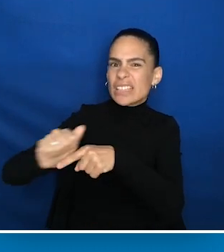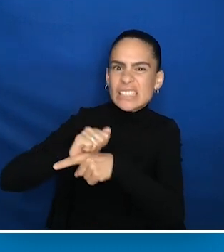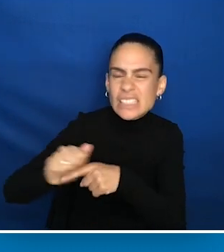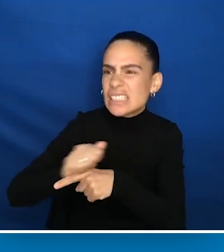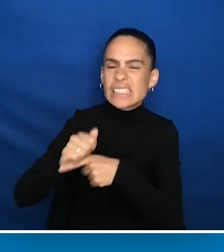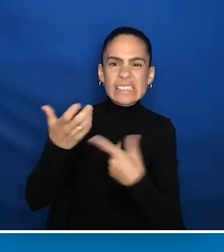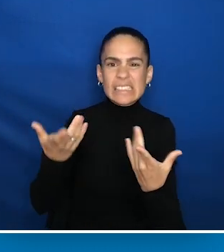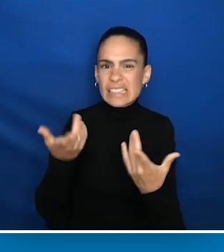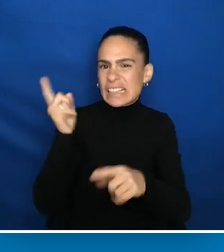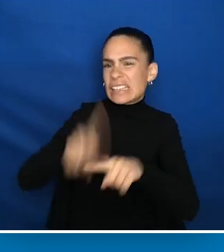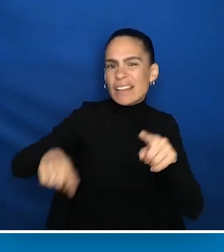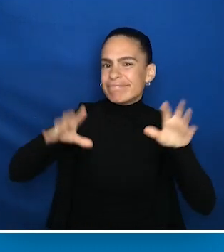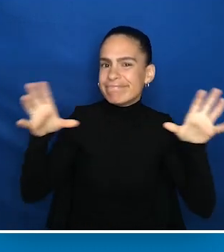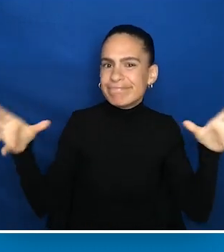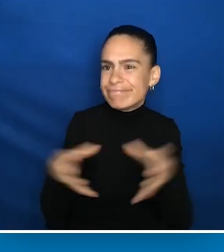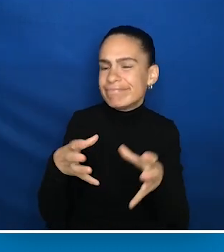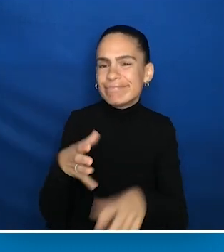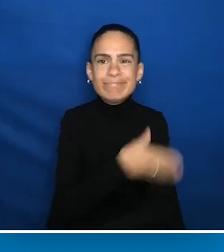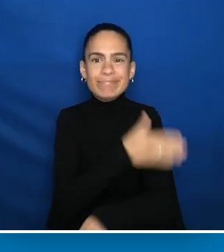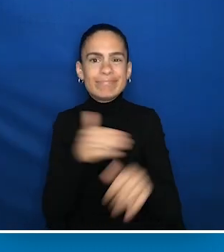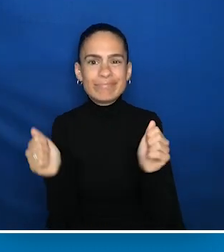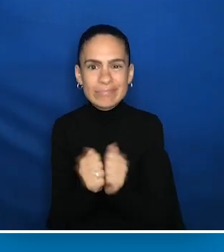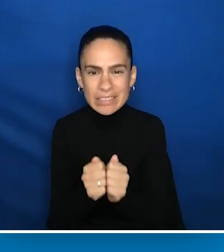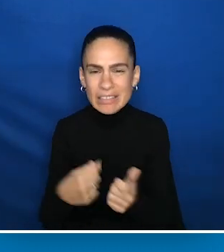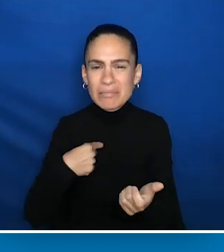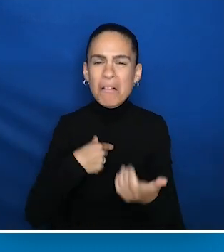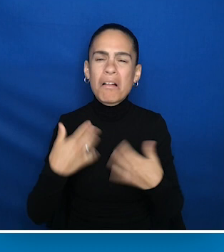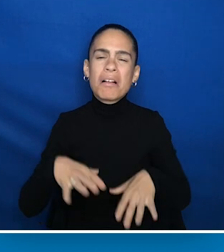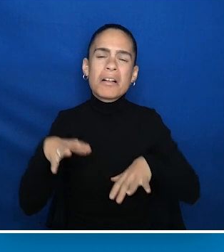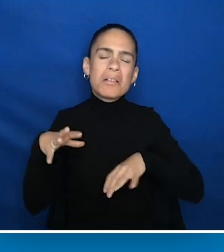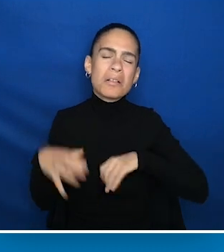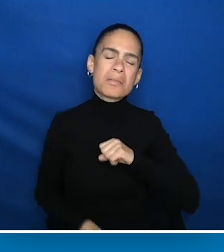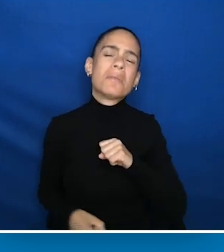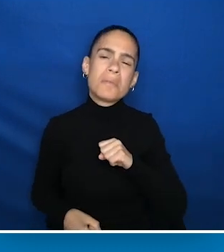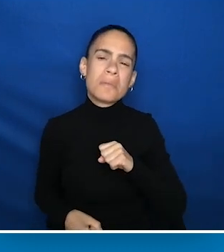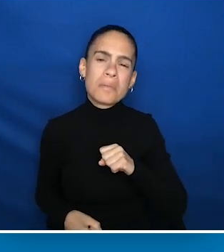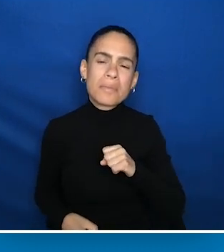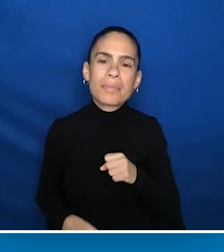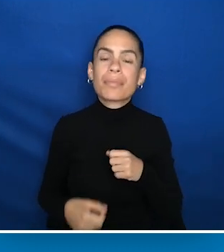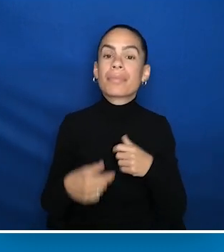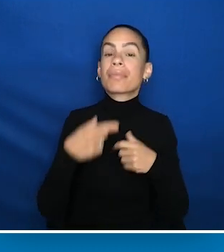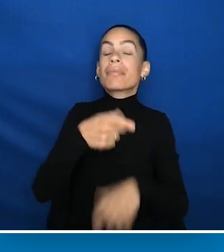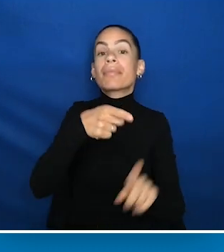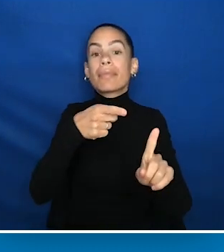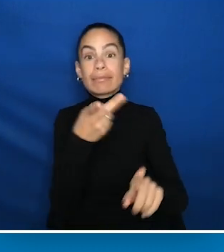We'd worked a year on that piece. Teddy Rhodes finishes the solo and then the audience, 5000 people are on their feet.